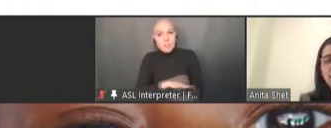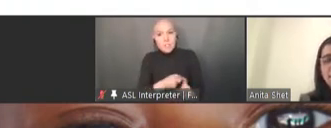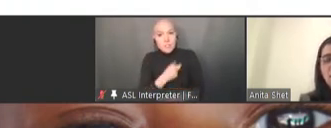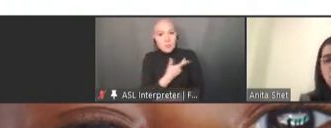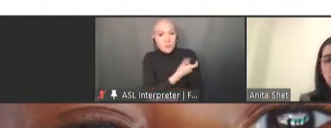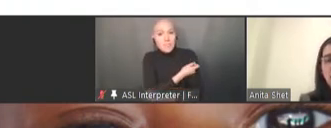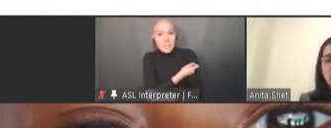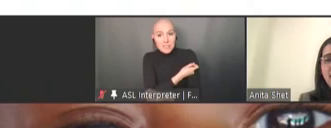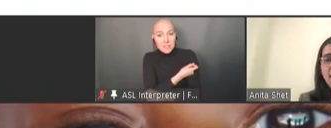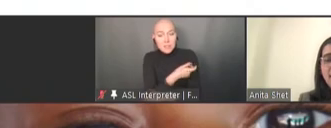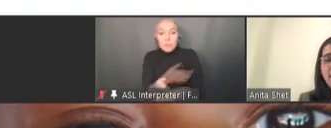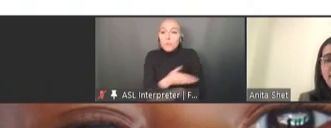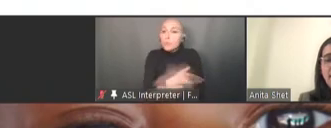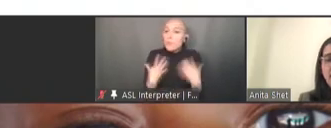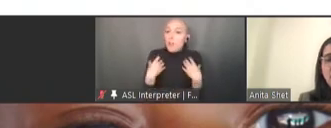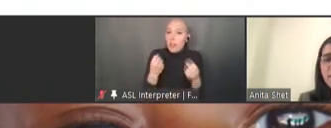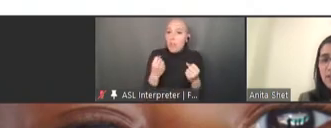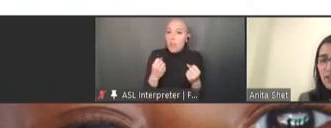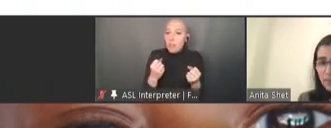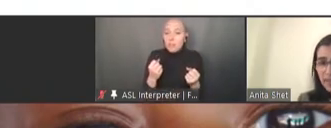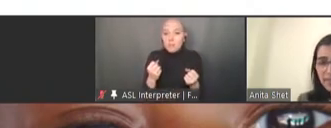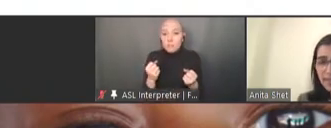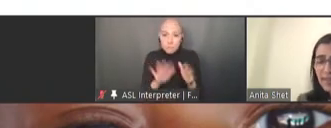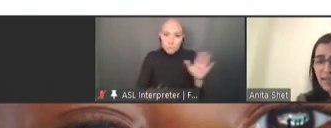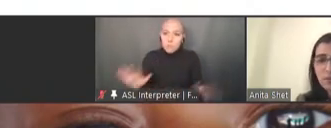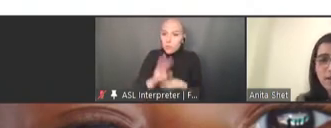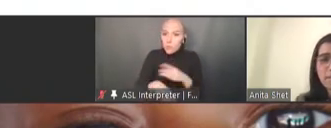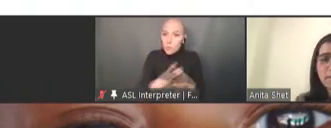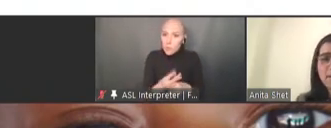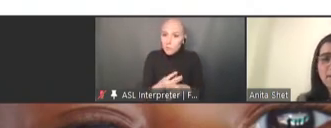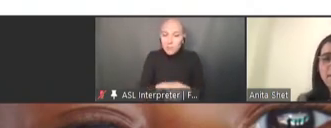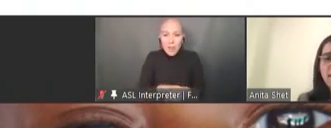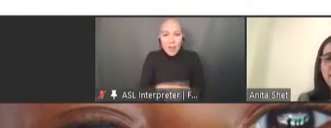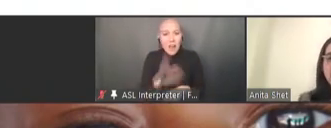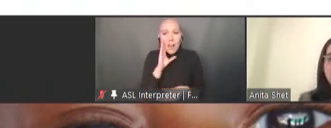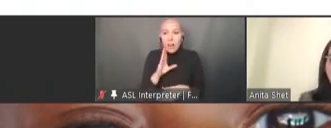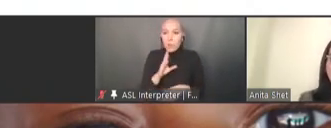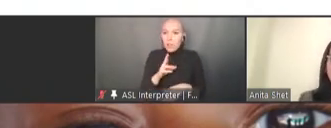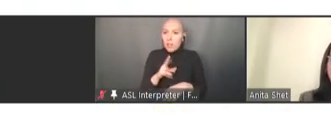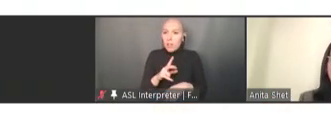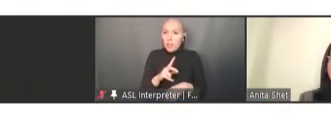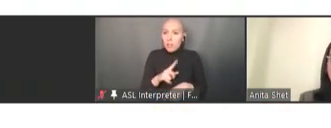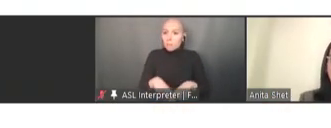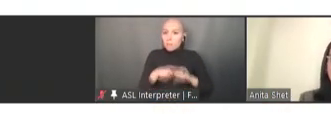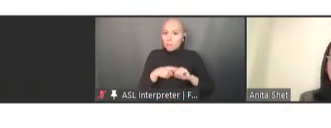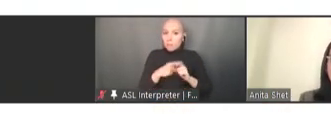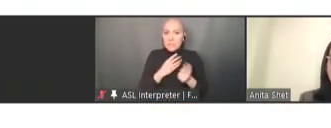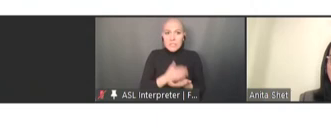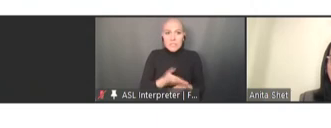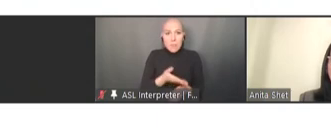So, I want to stop there, but I think I have a last slide that I'd like to end -- state that